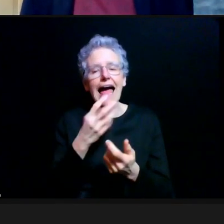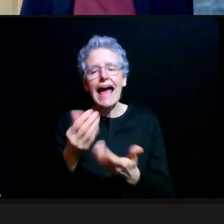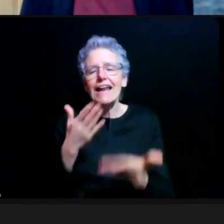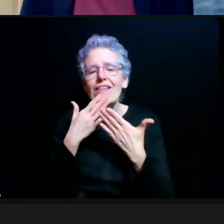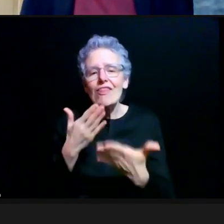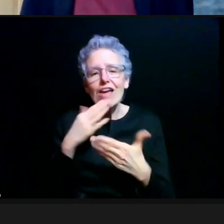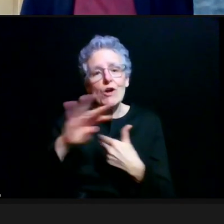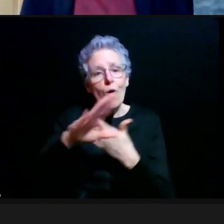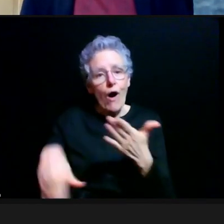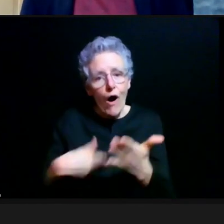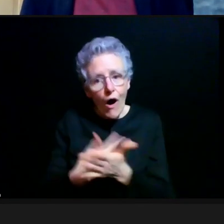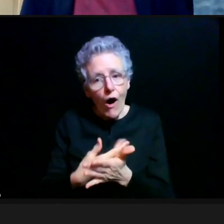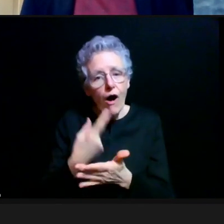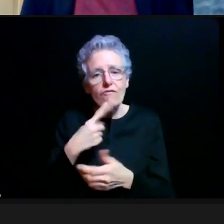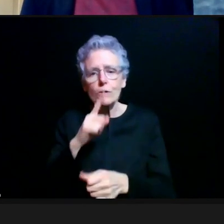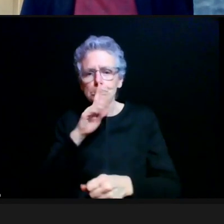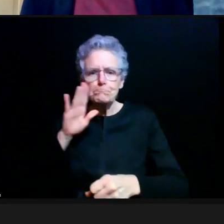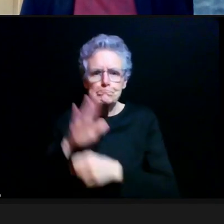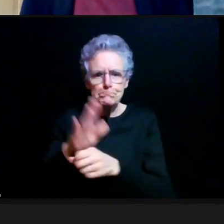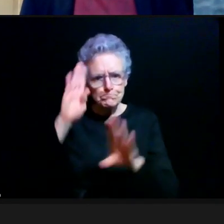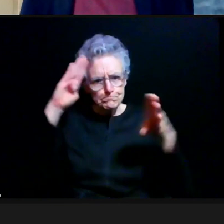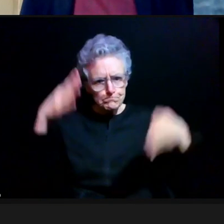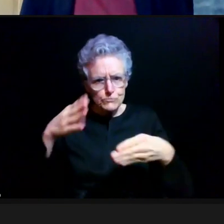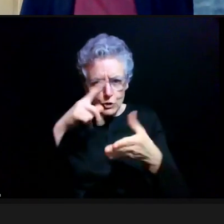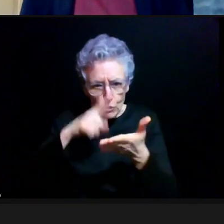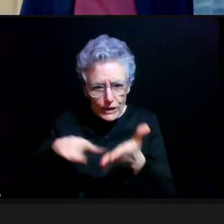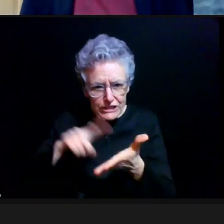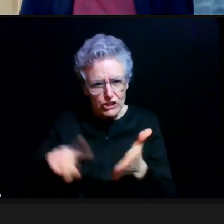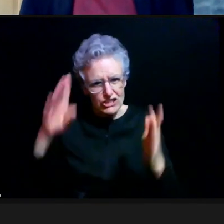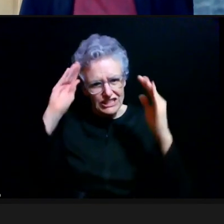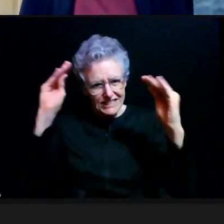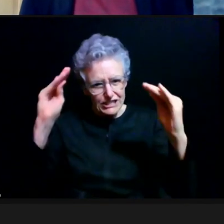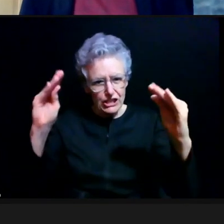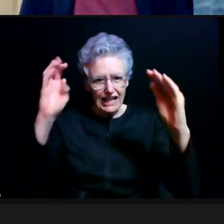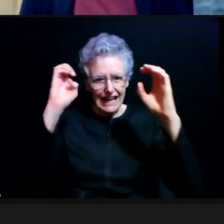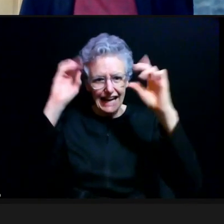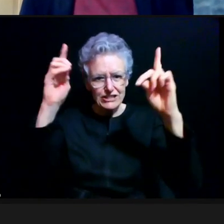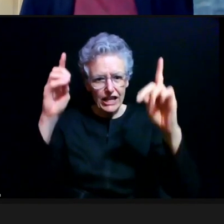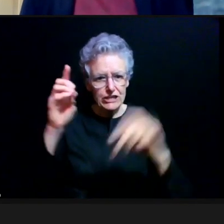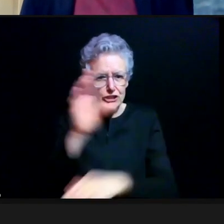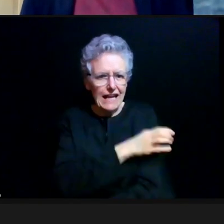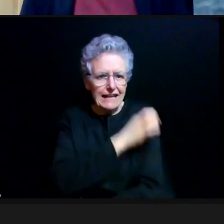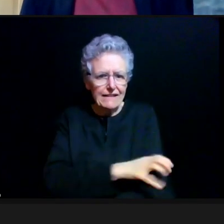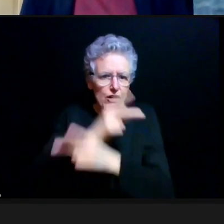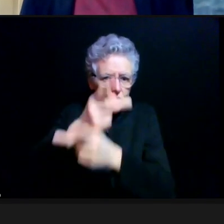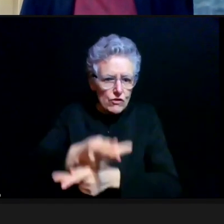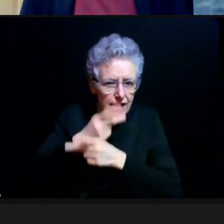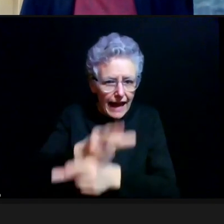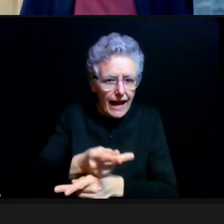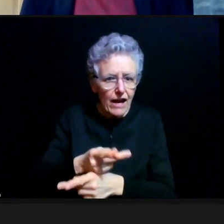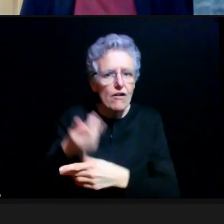to be so committed to the research and teaching and education and clinical care by the University of Michigan.